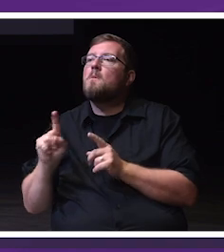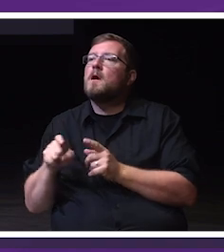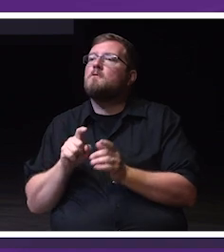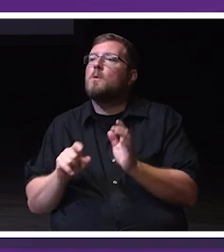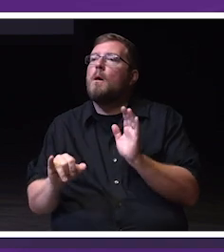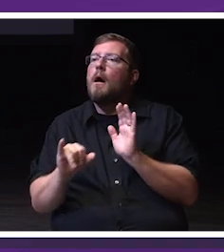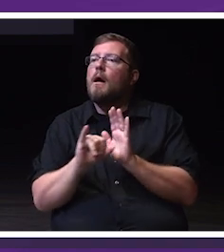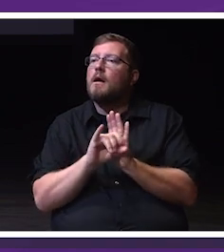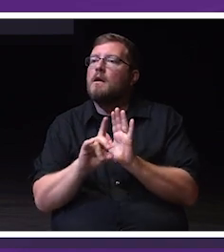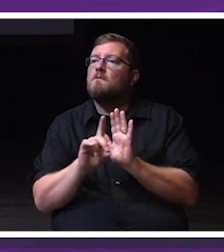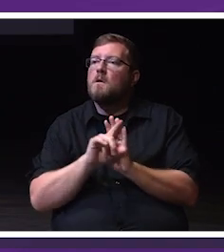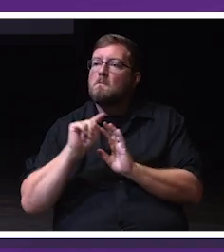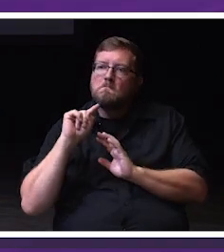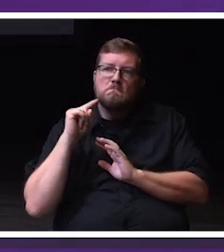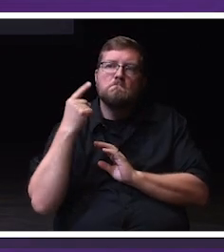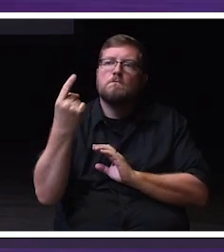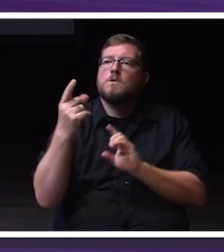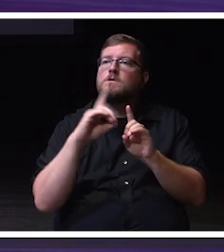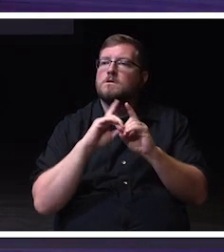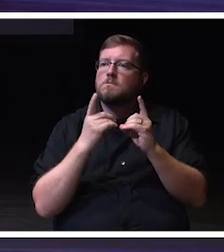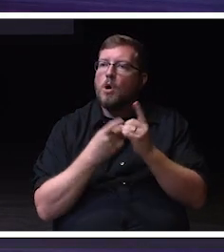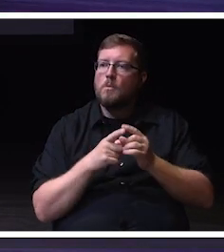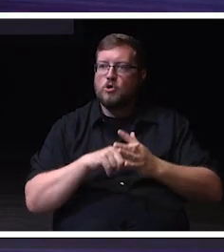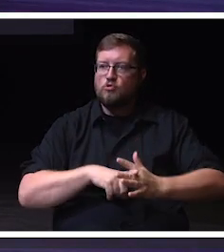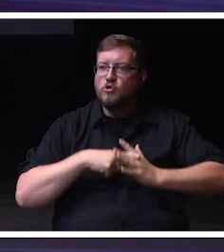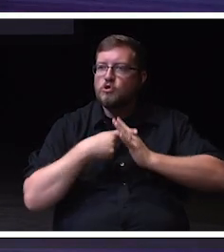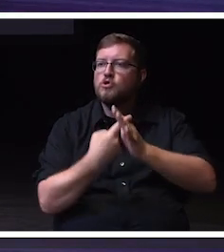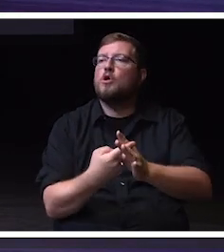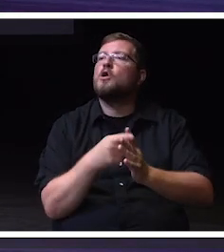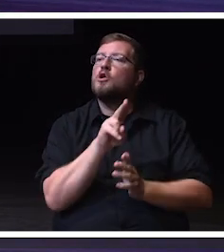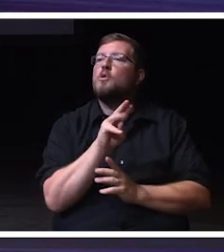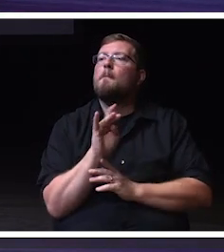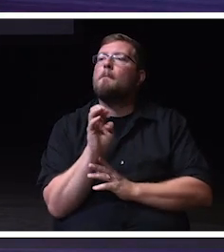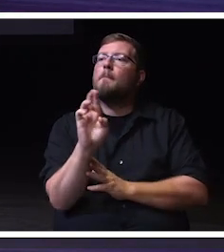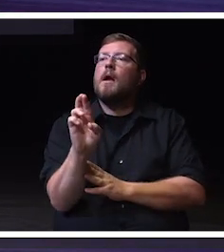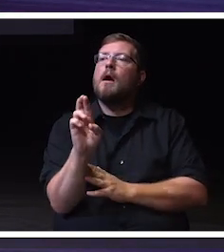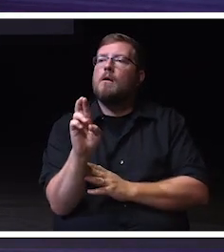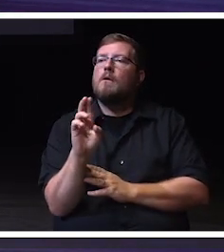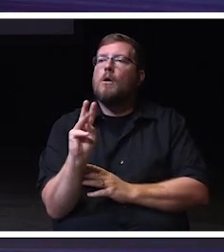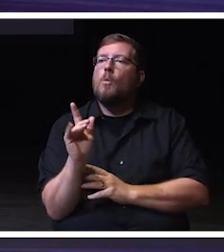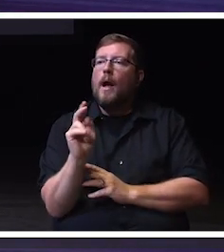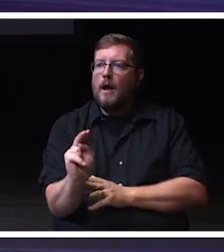to kick off the U Matter Wagon initiative. The department we chose is one that impacts